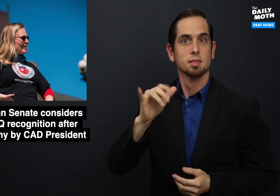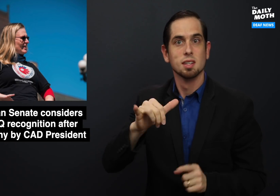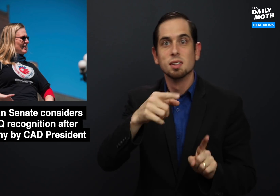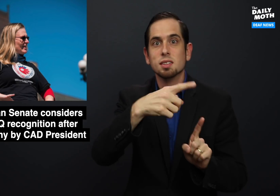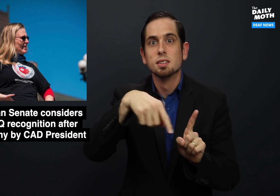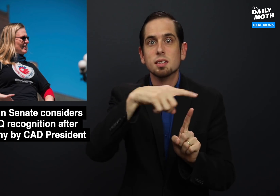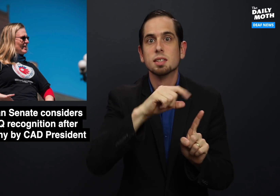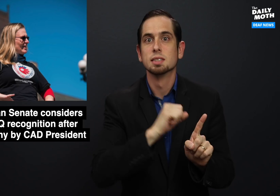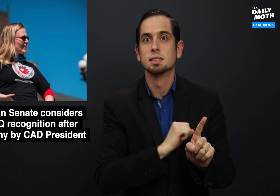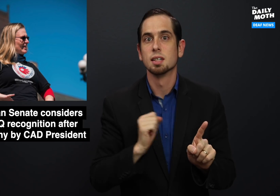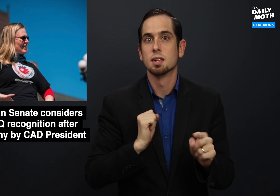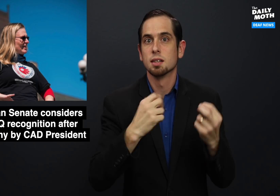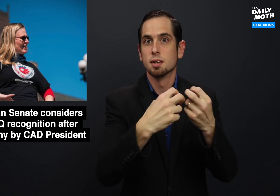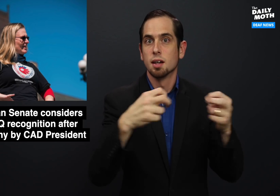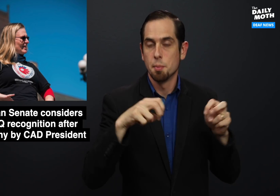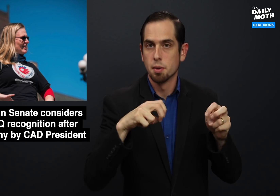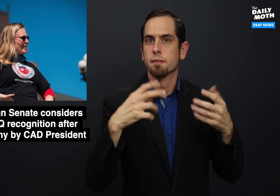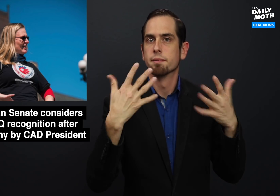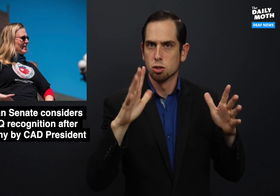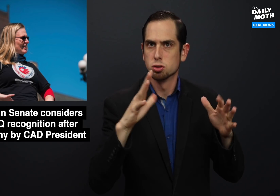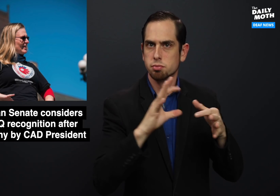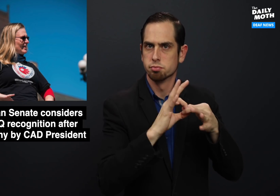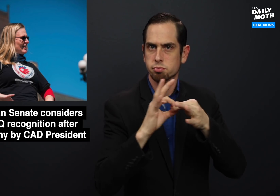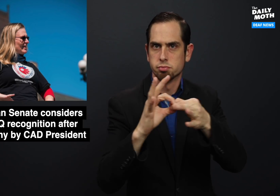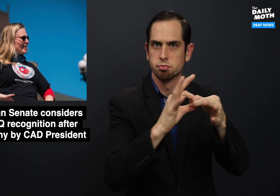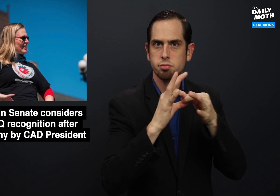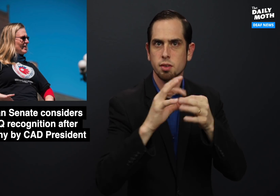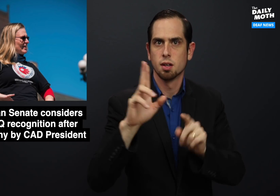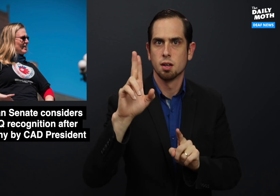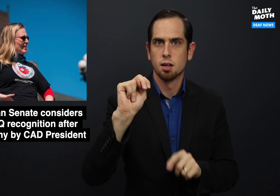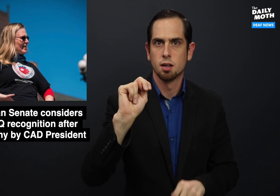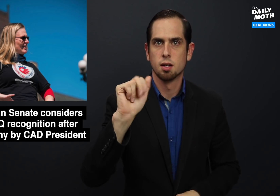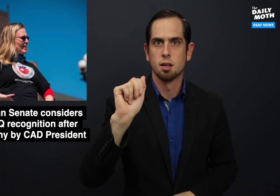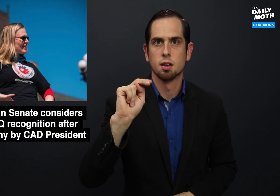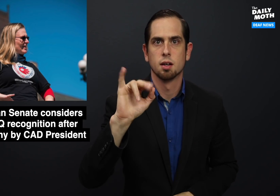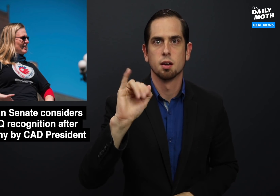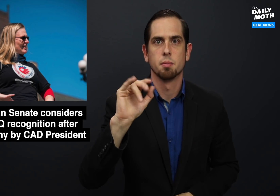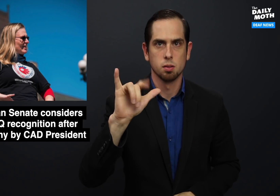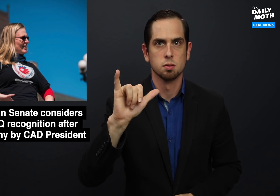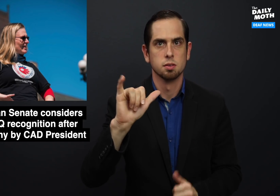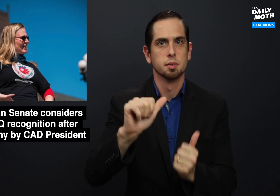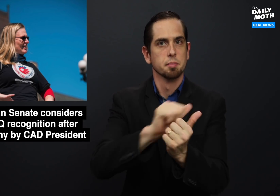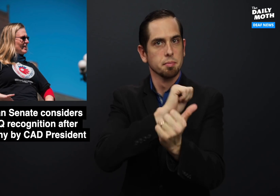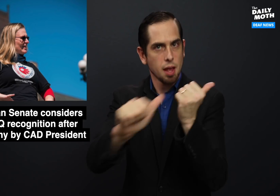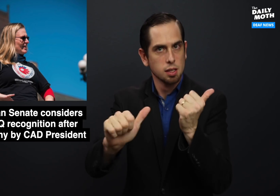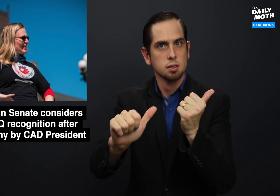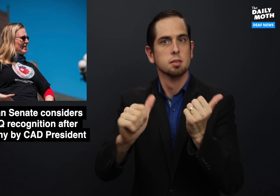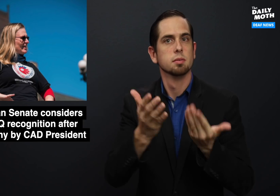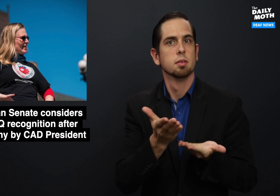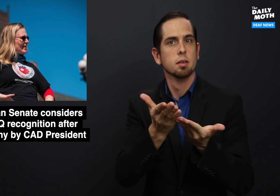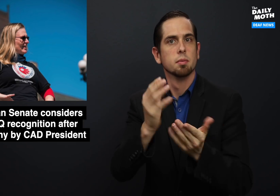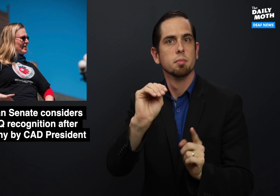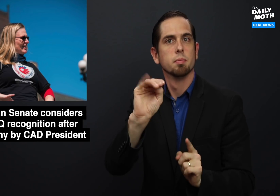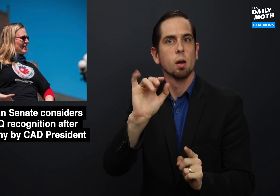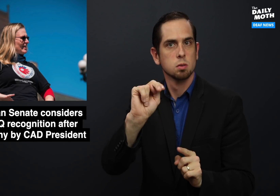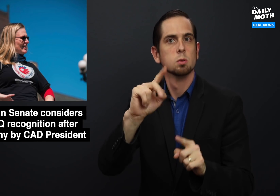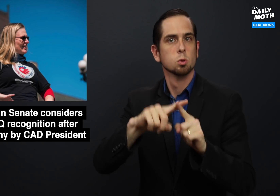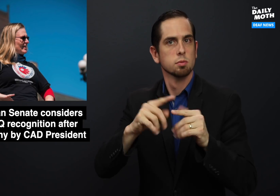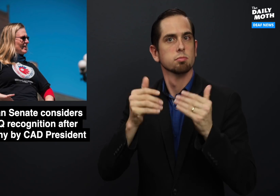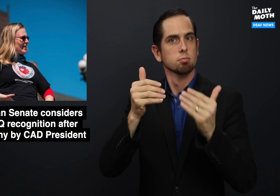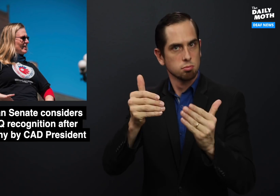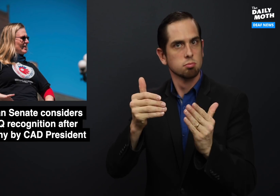that the Senate committee has unanimously passed a motion